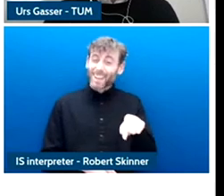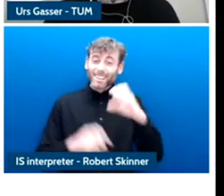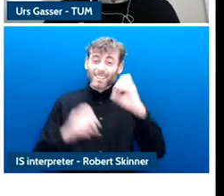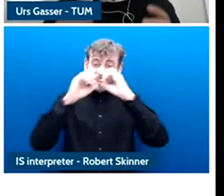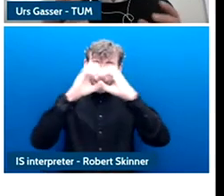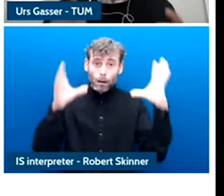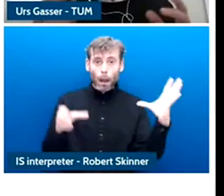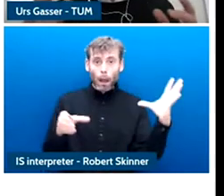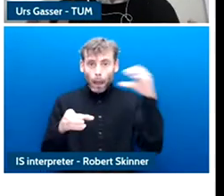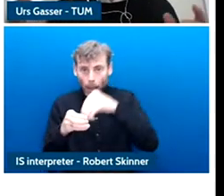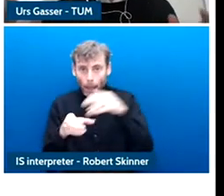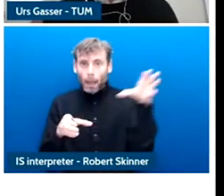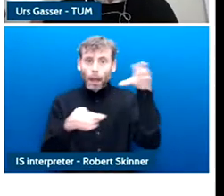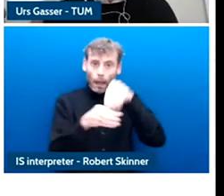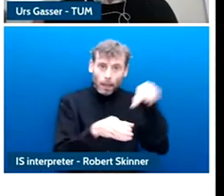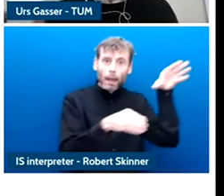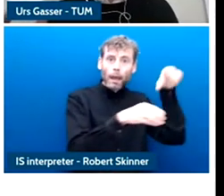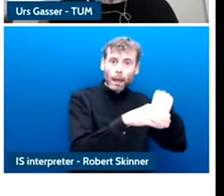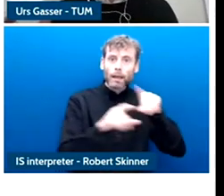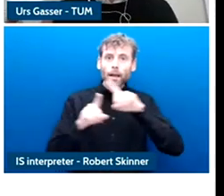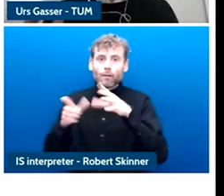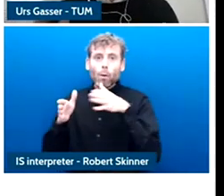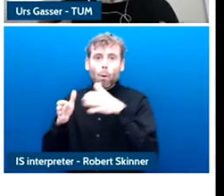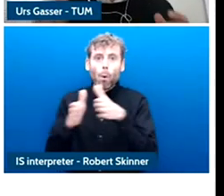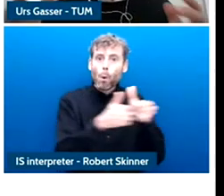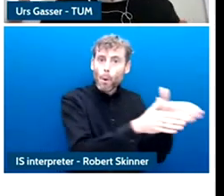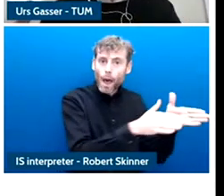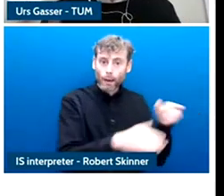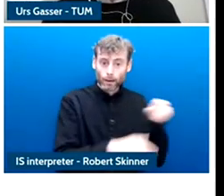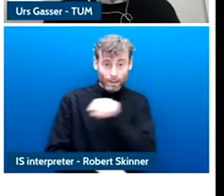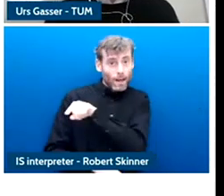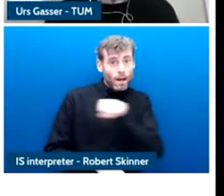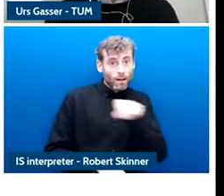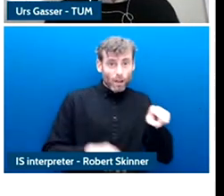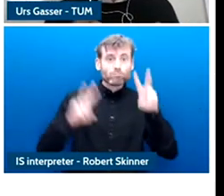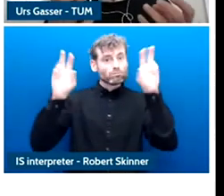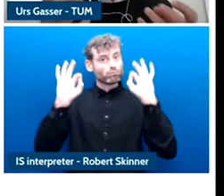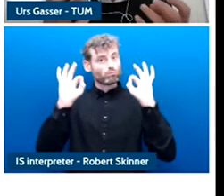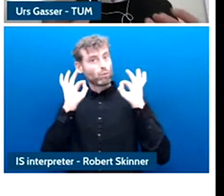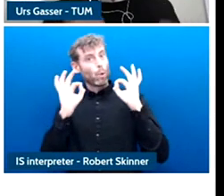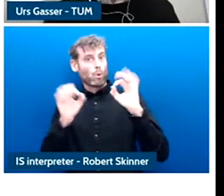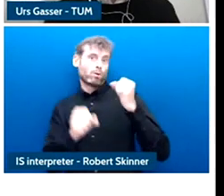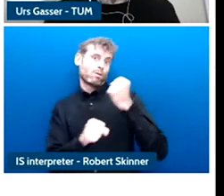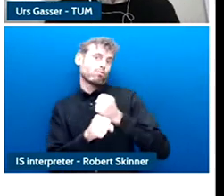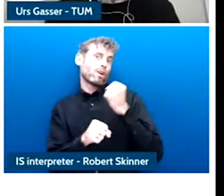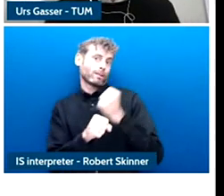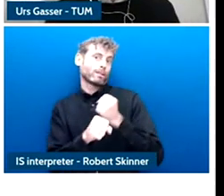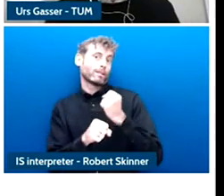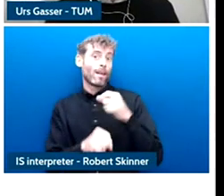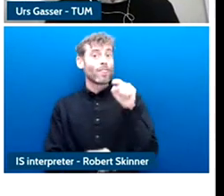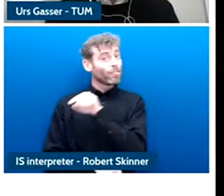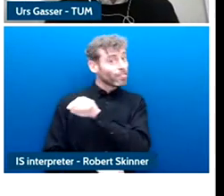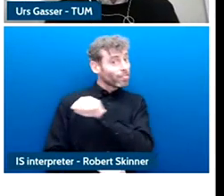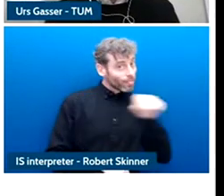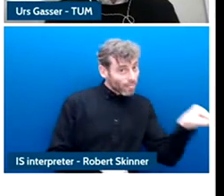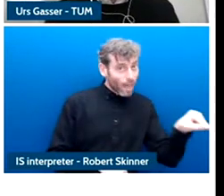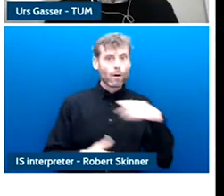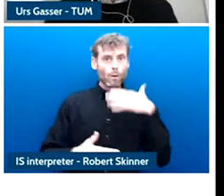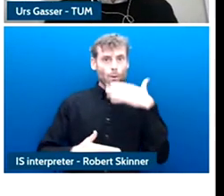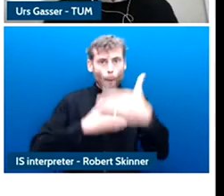a repository of good practices can also reform and make more concrete